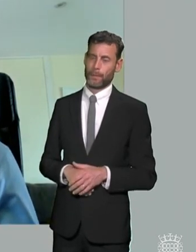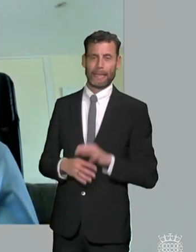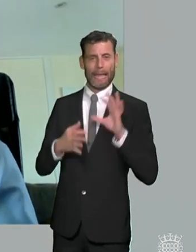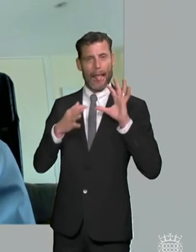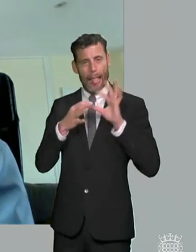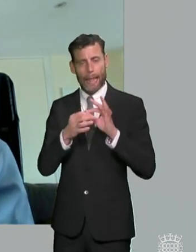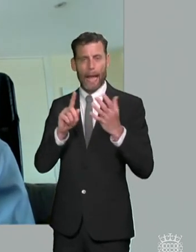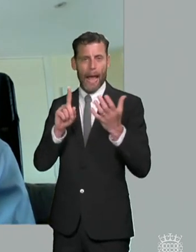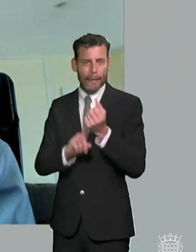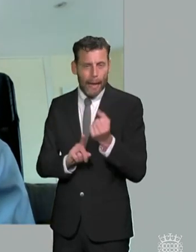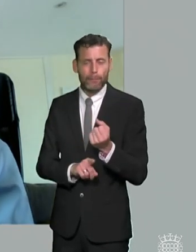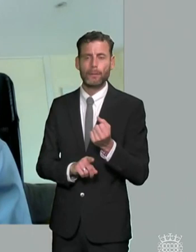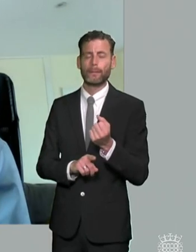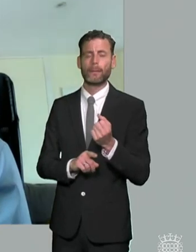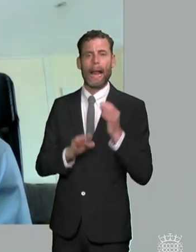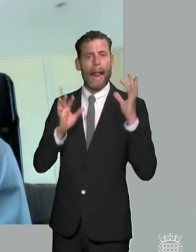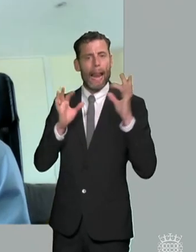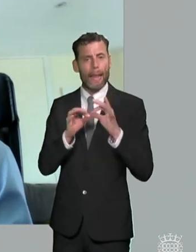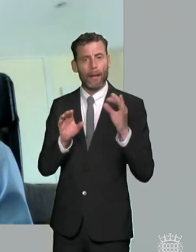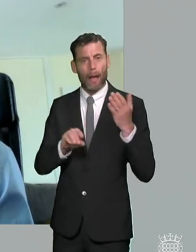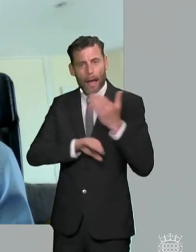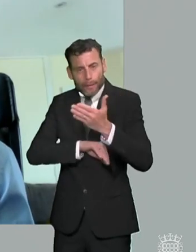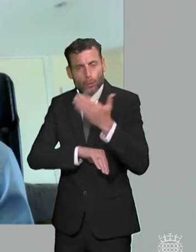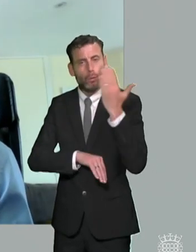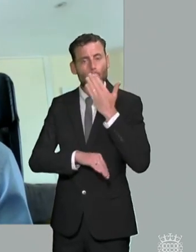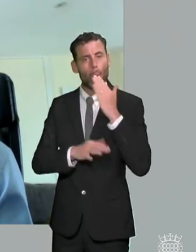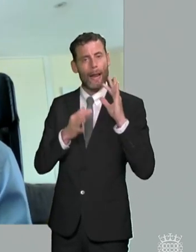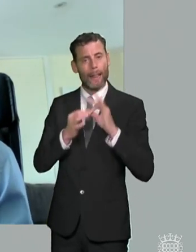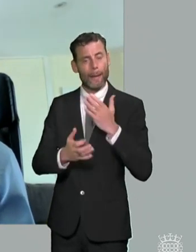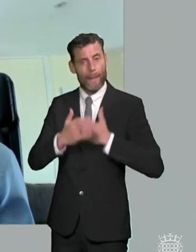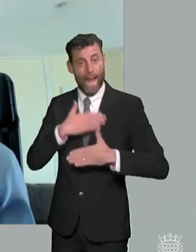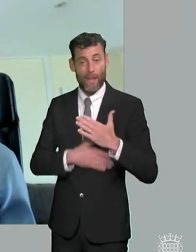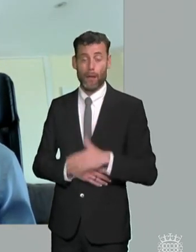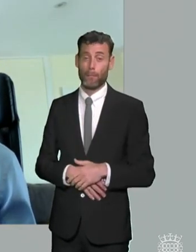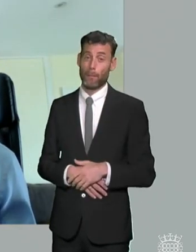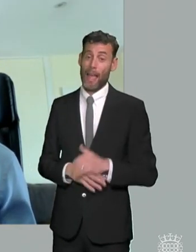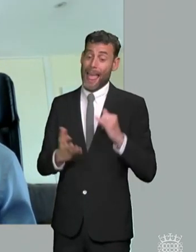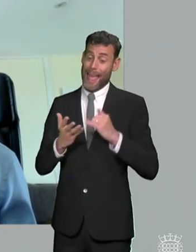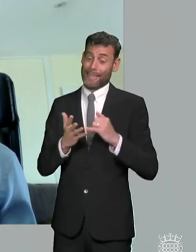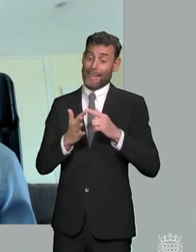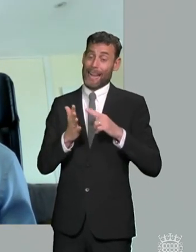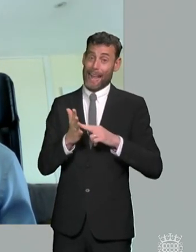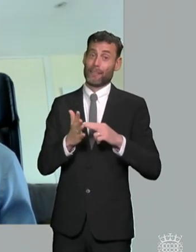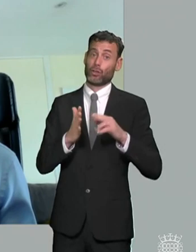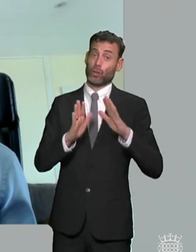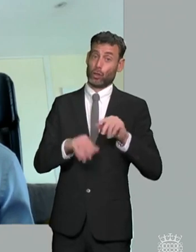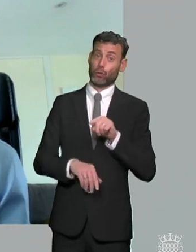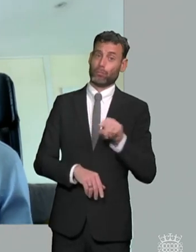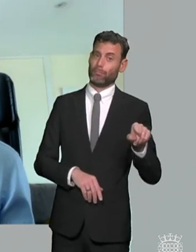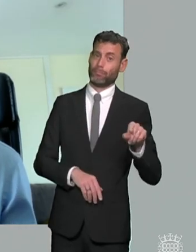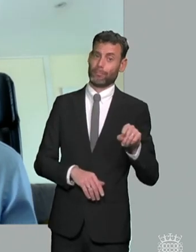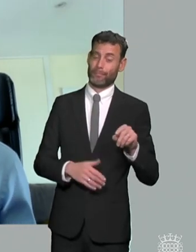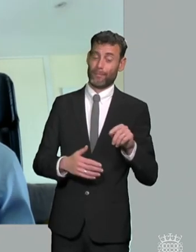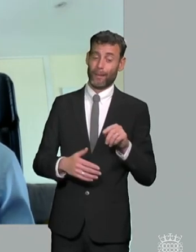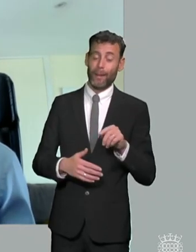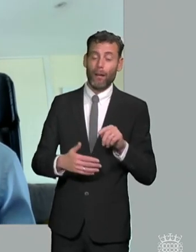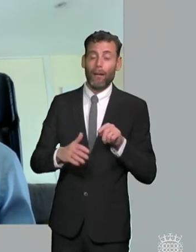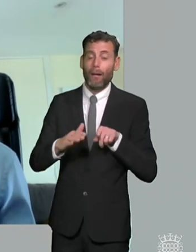attendance around behavior and and scnd children are disproportionately impacted by that by that